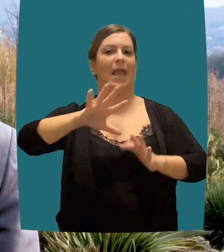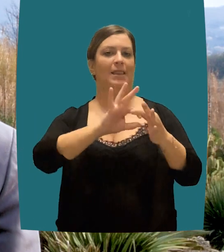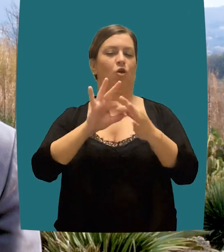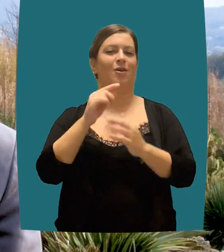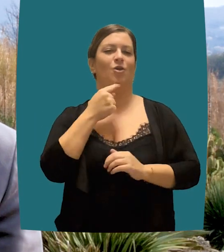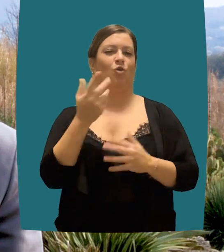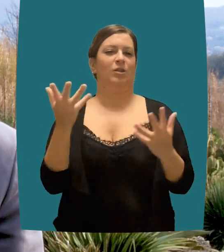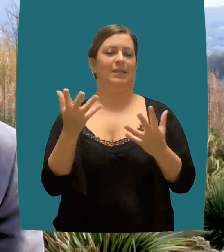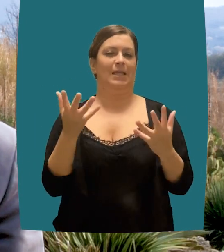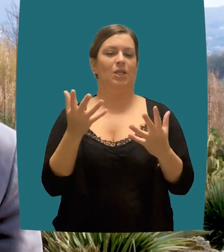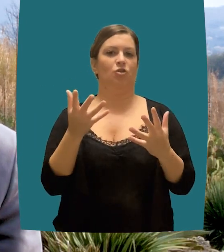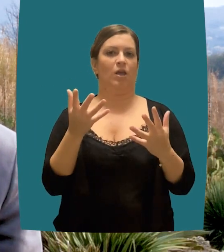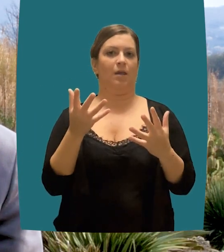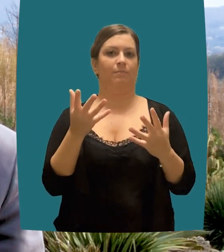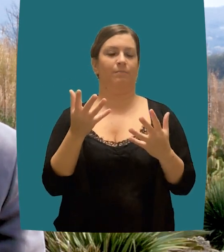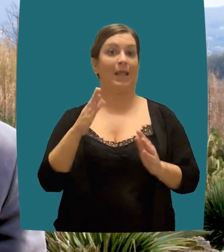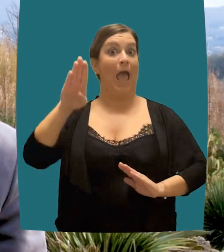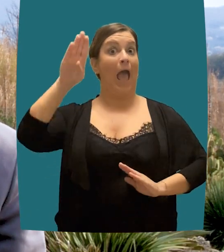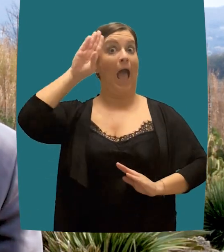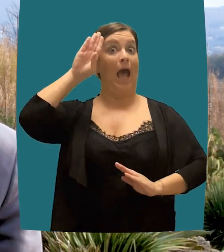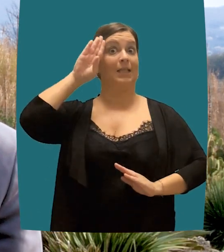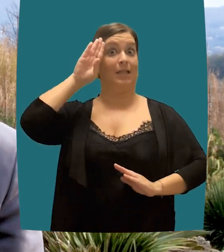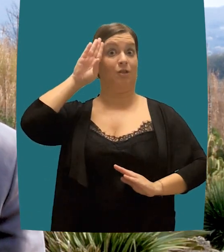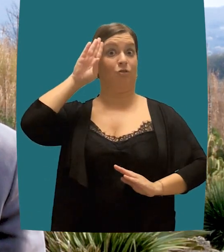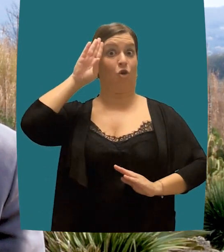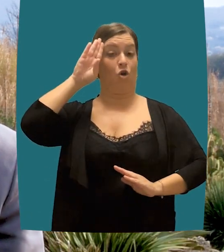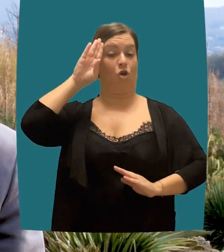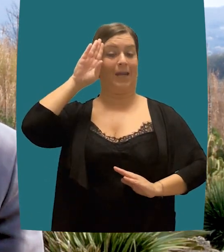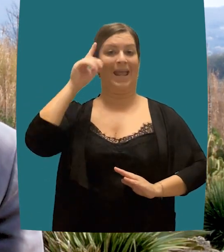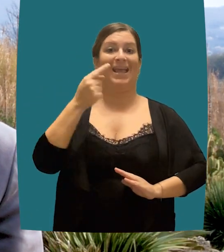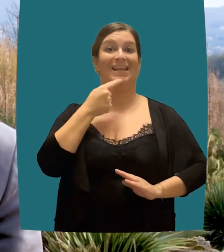The issue of environmental damage, to which an attempt to respond,